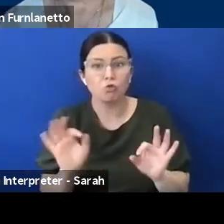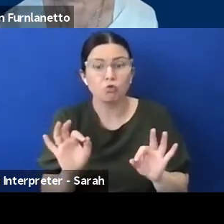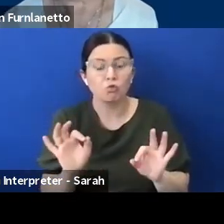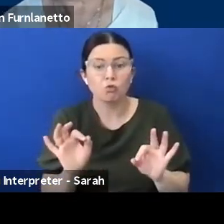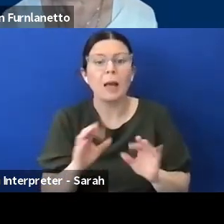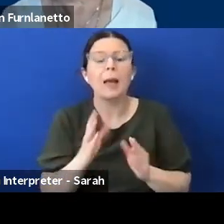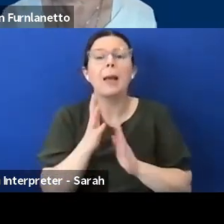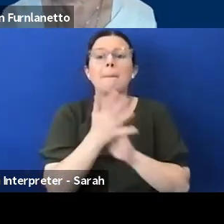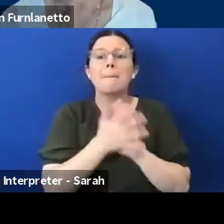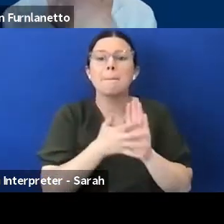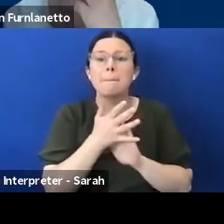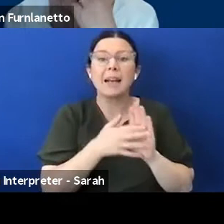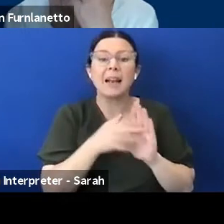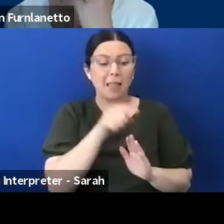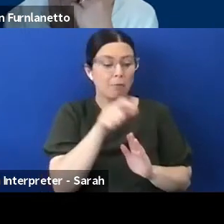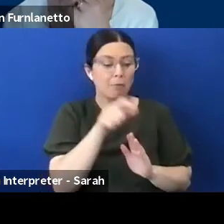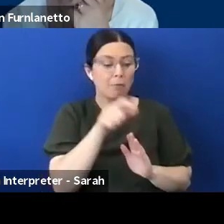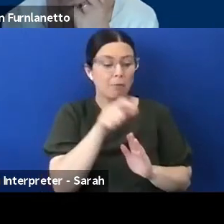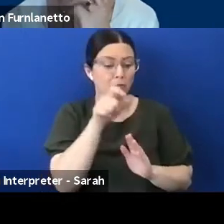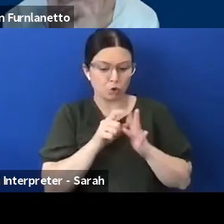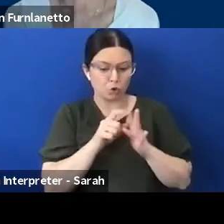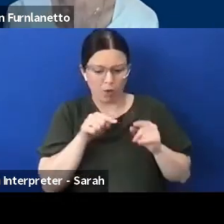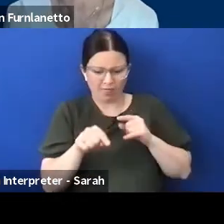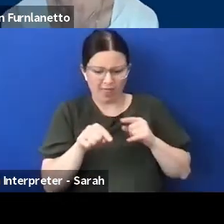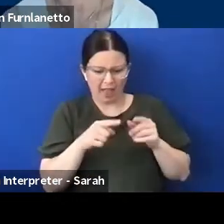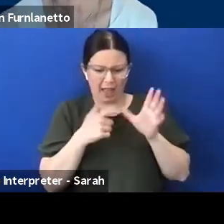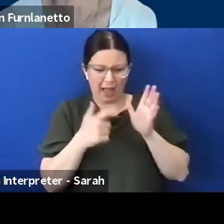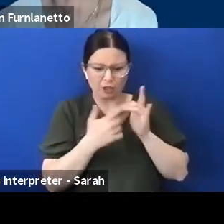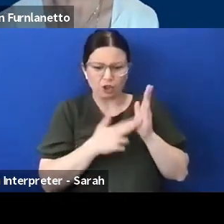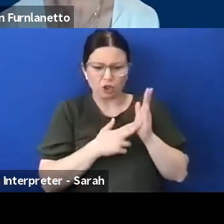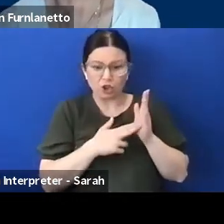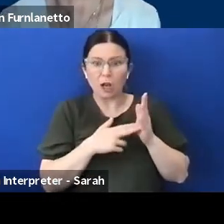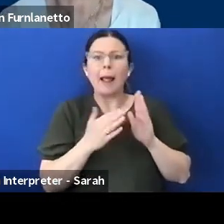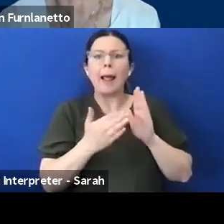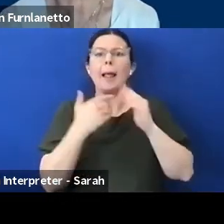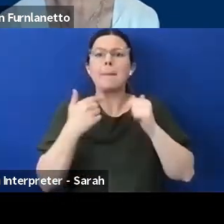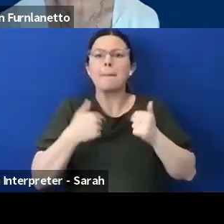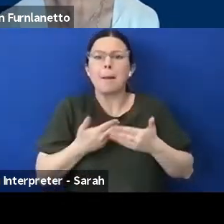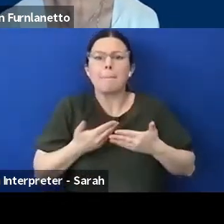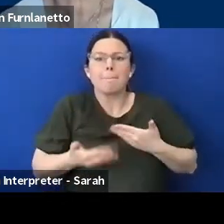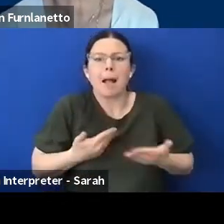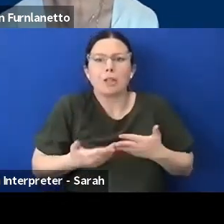helping to manage the stress level within that setting, they can be communicated in exactly the